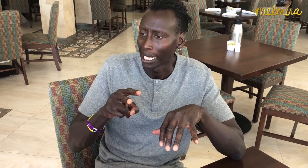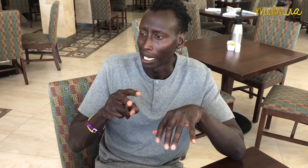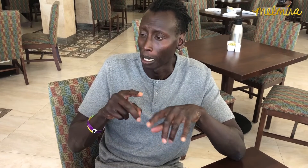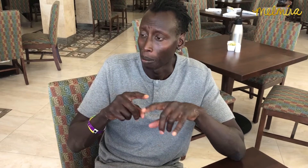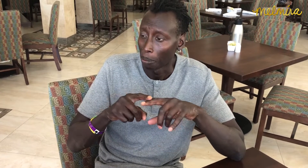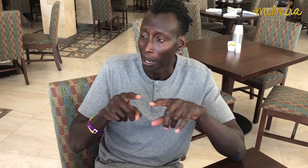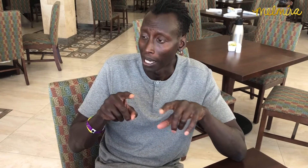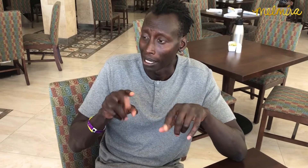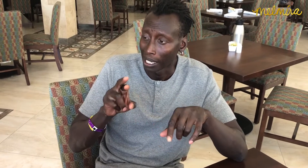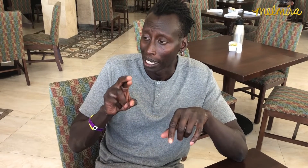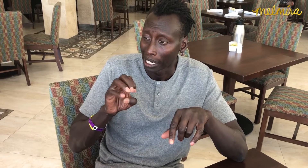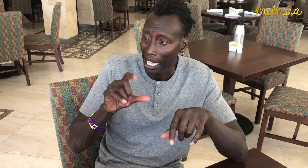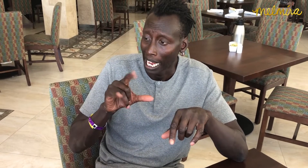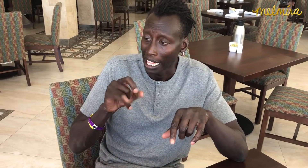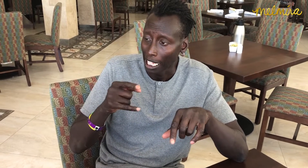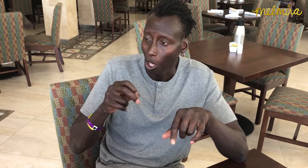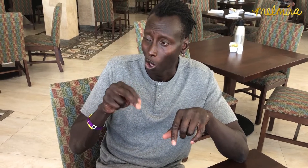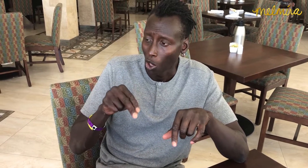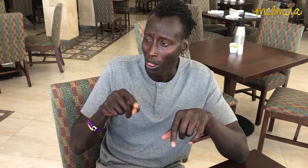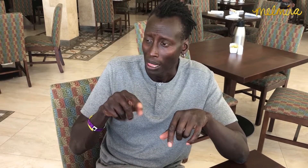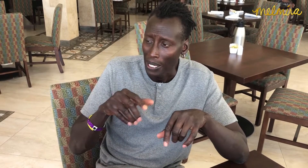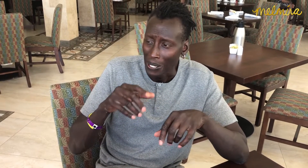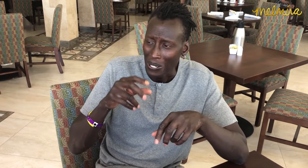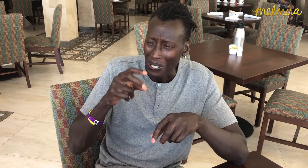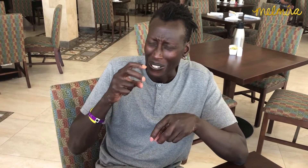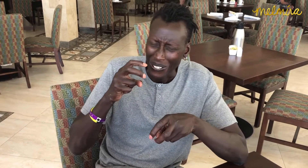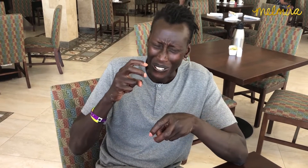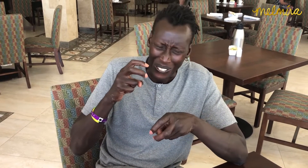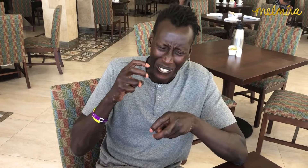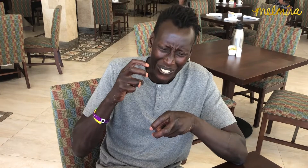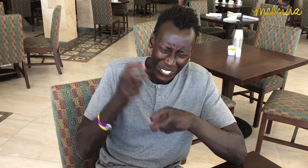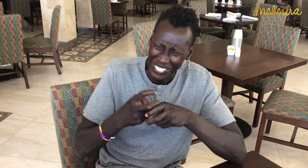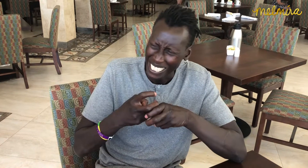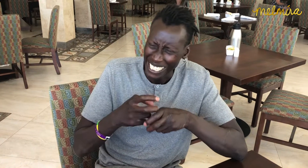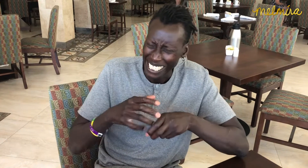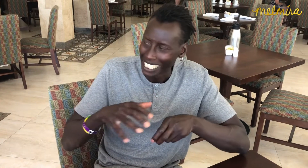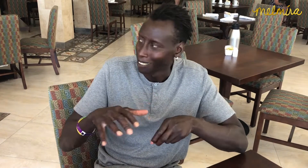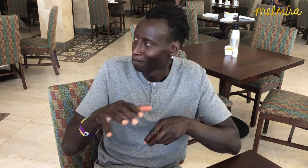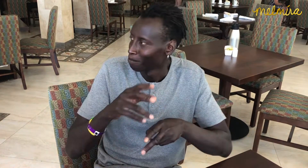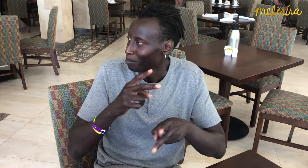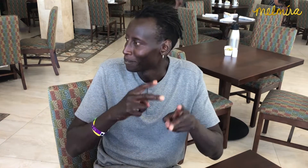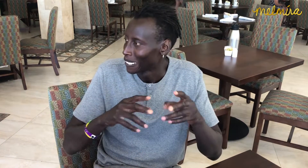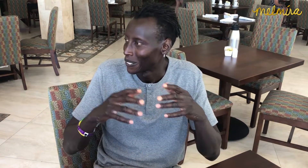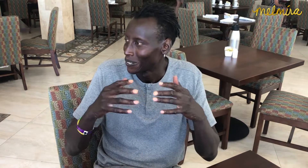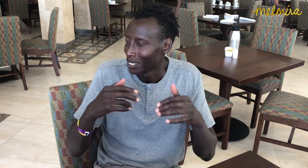However, religion can be very difficult.